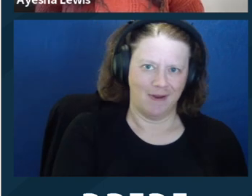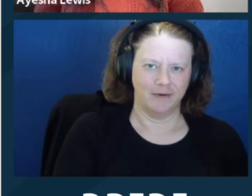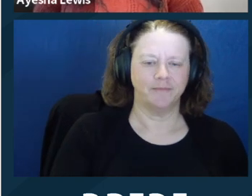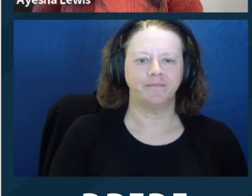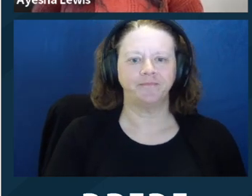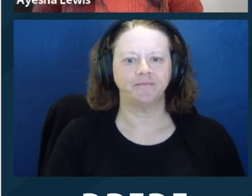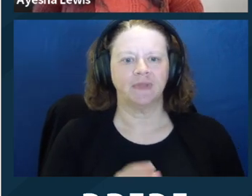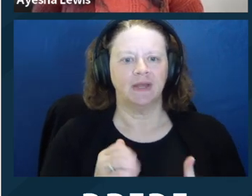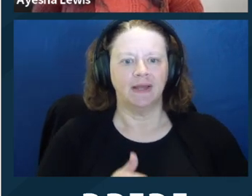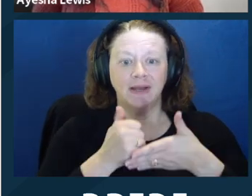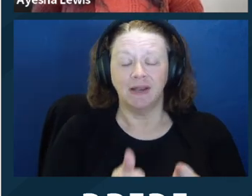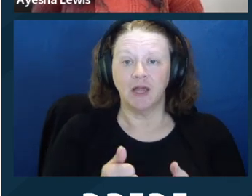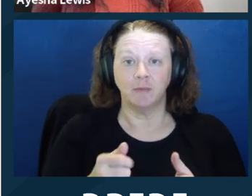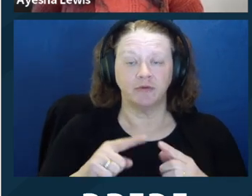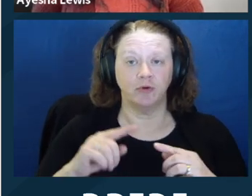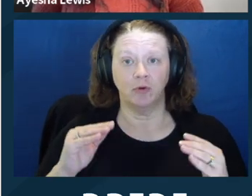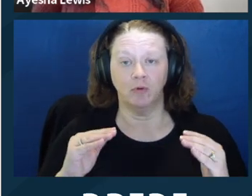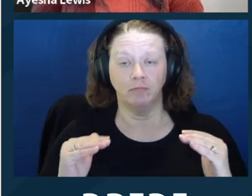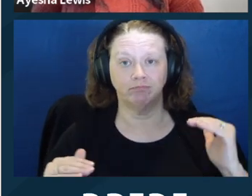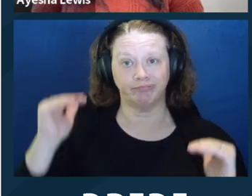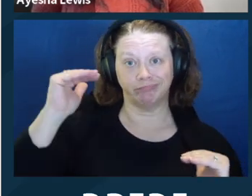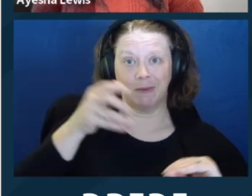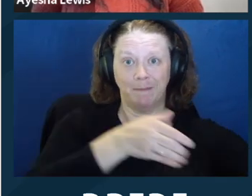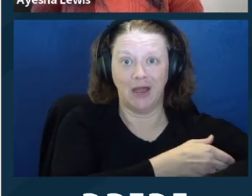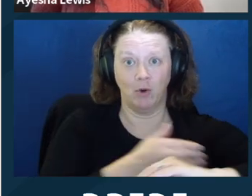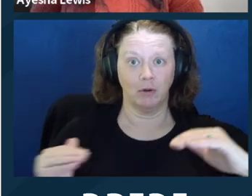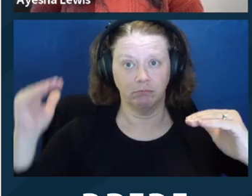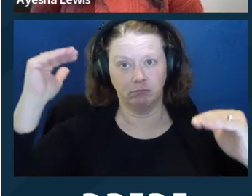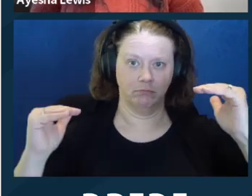practice, even before you discuss the existence of disability.